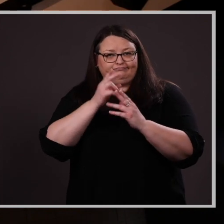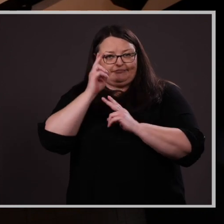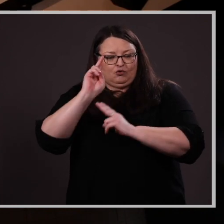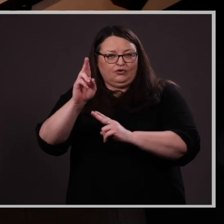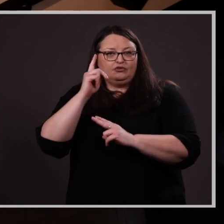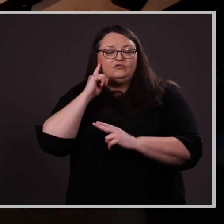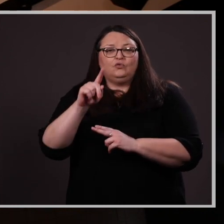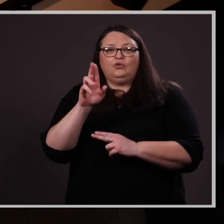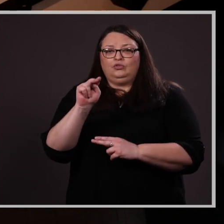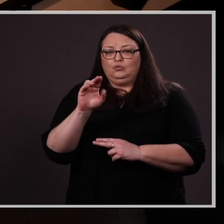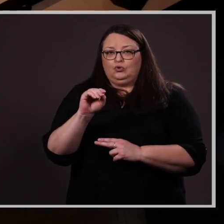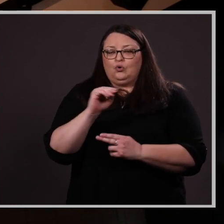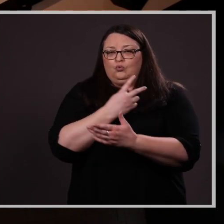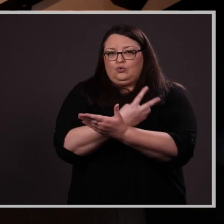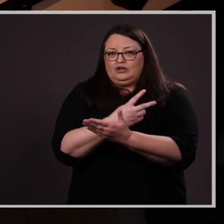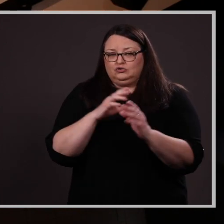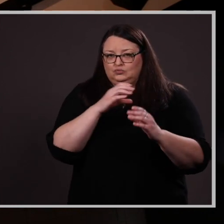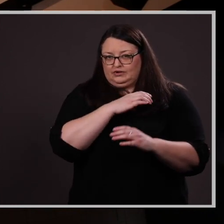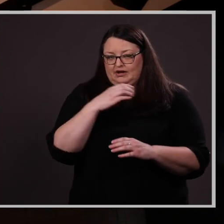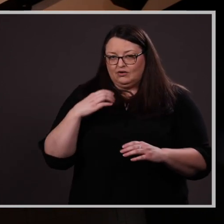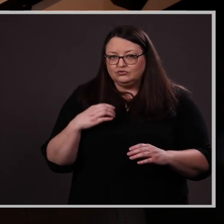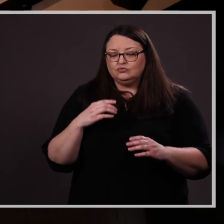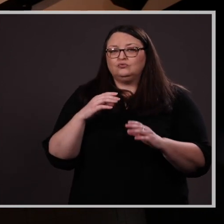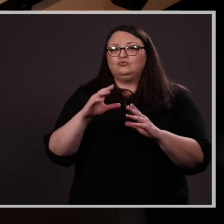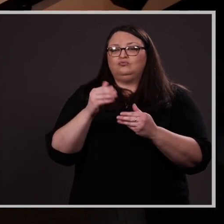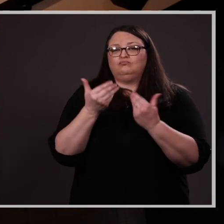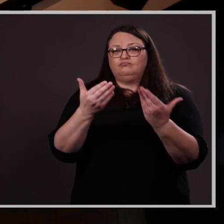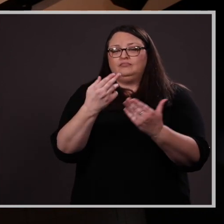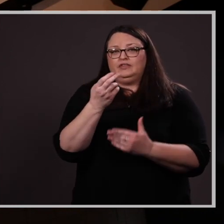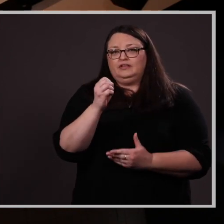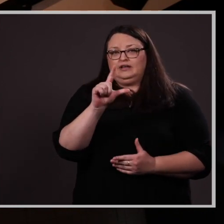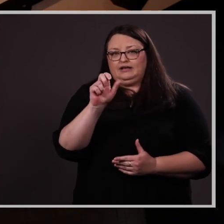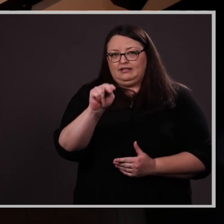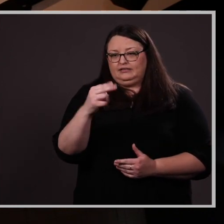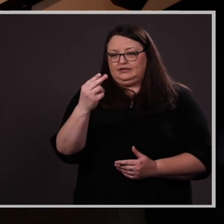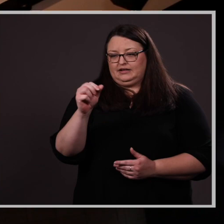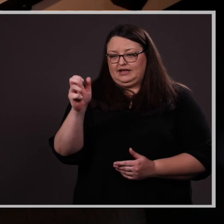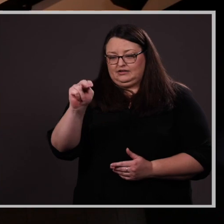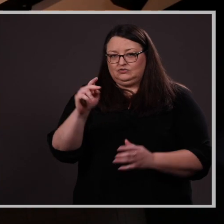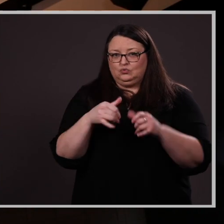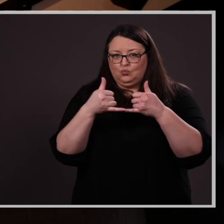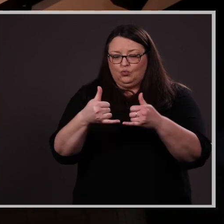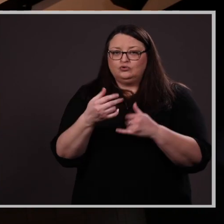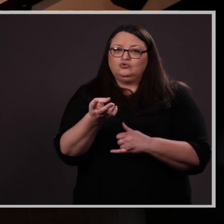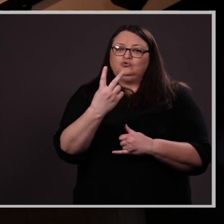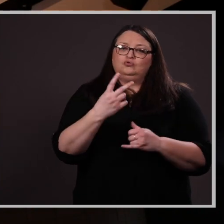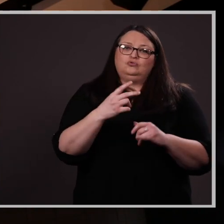Graduate Council, to present today’s Helen Hanson Awards to two very distinguished graduate